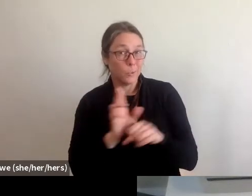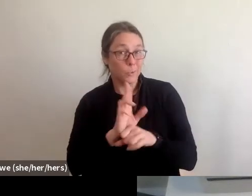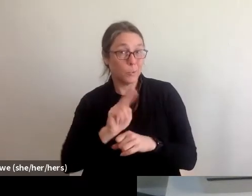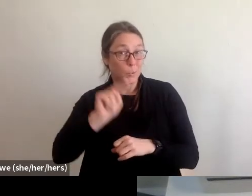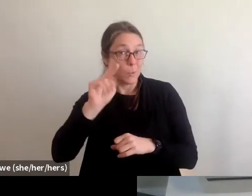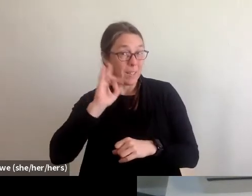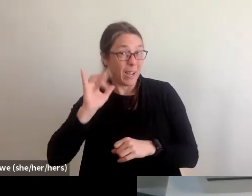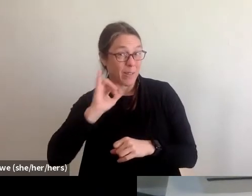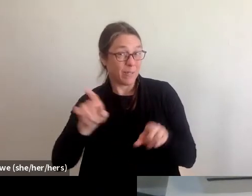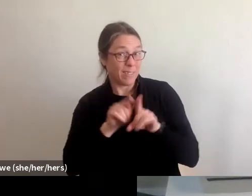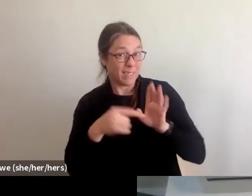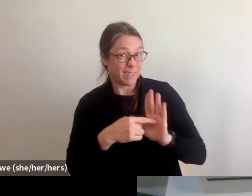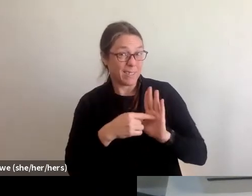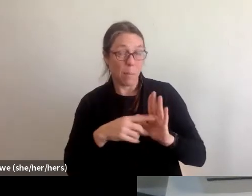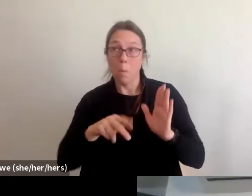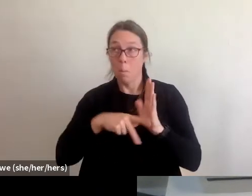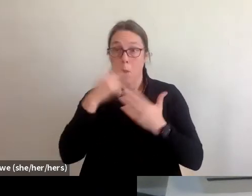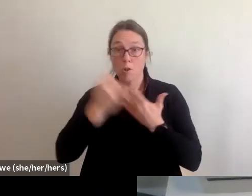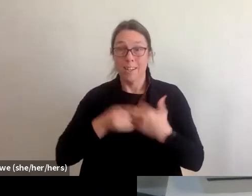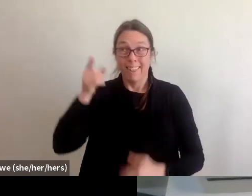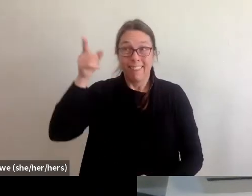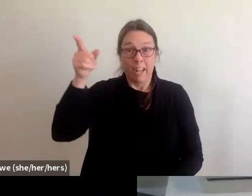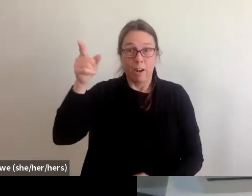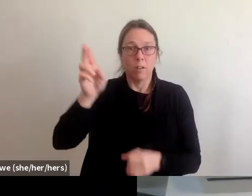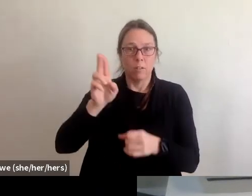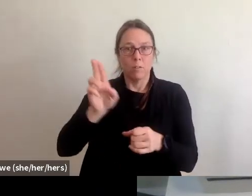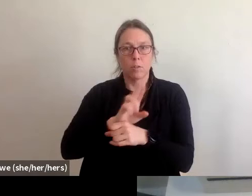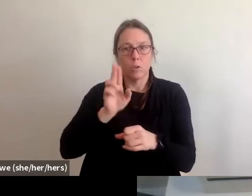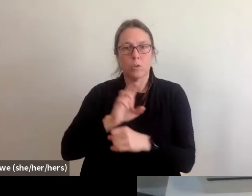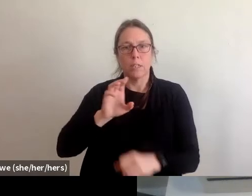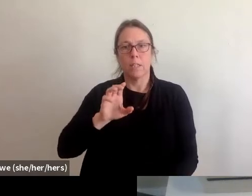that those projects utilizing CDBGDR money are ongoing